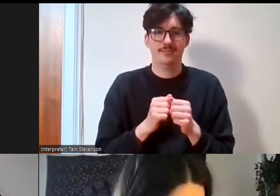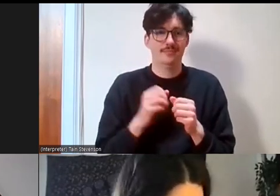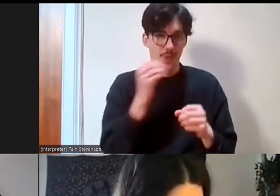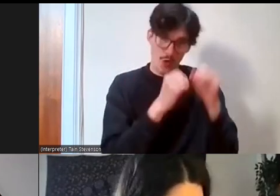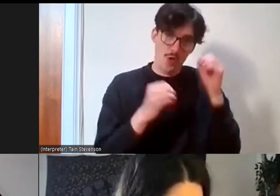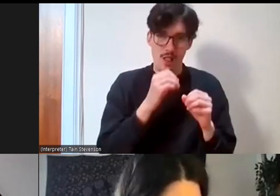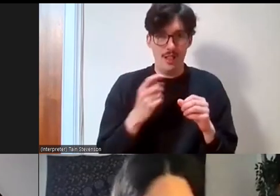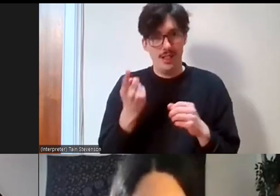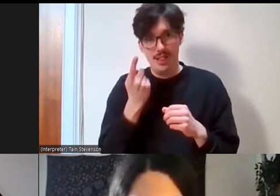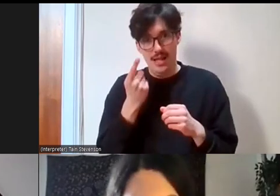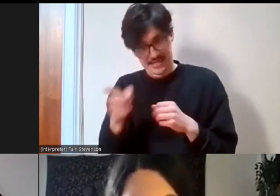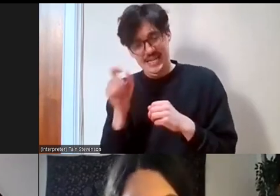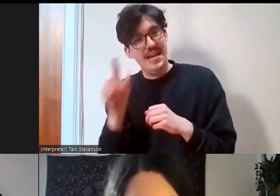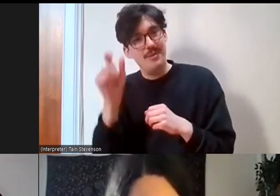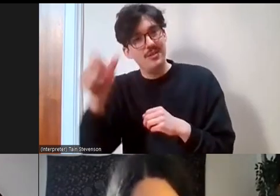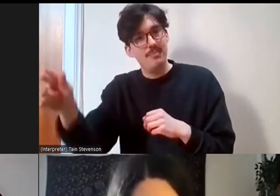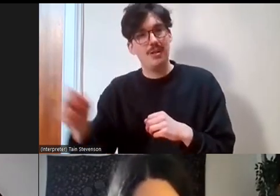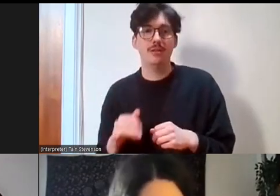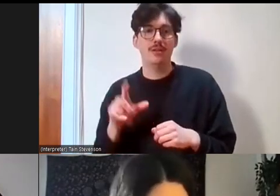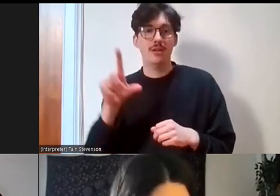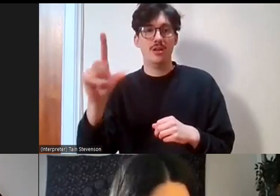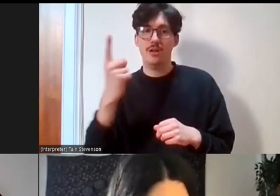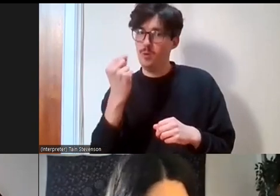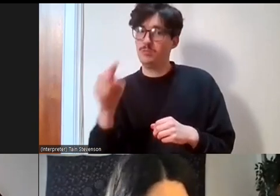they might say ‘well, things have changed since I was at yours' and 'seeing as things have changed